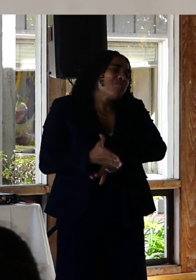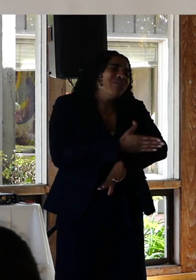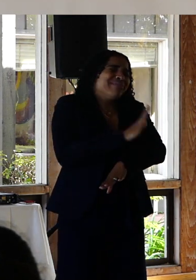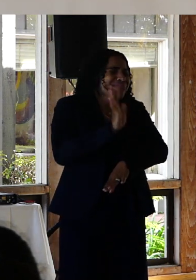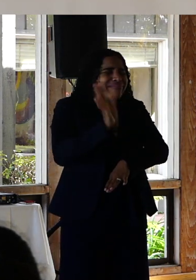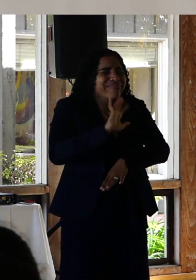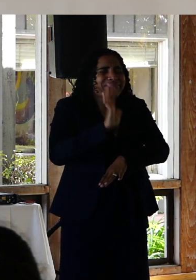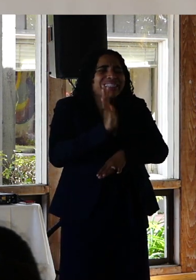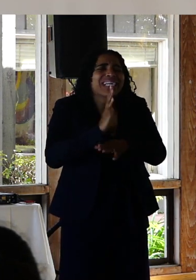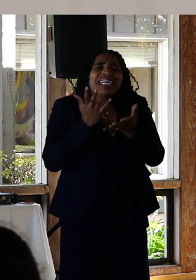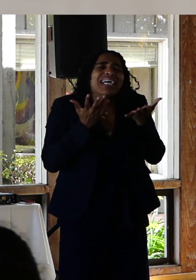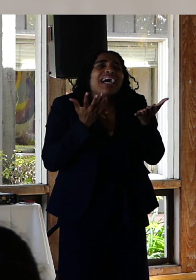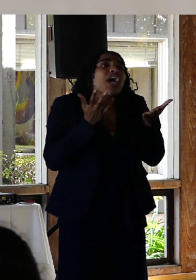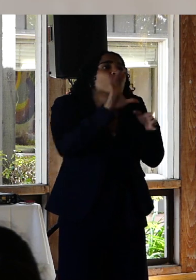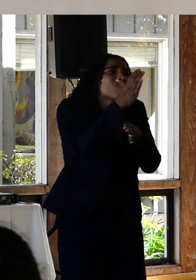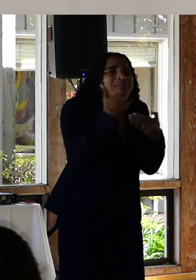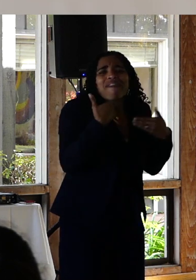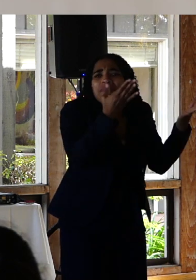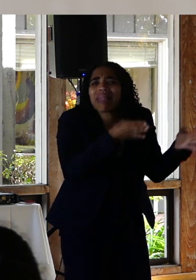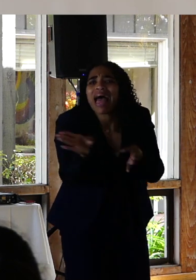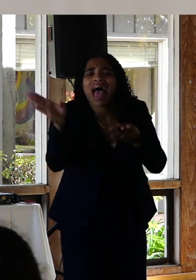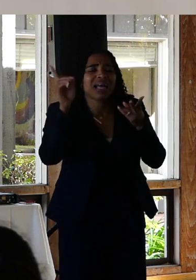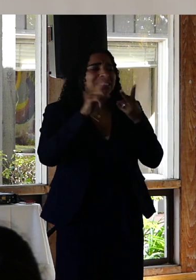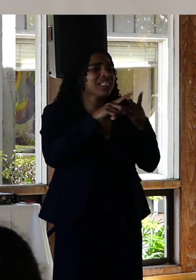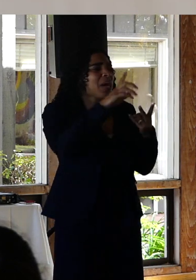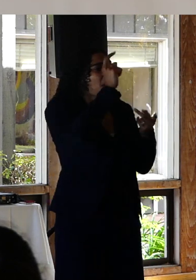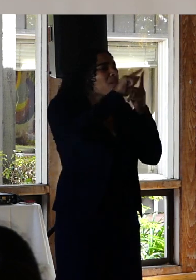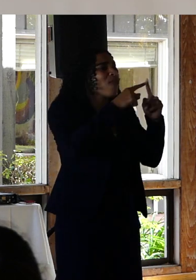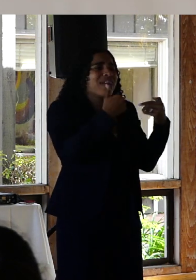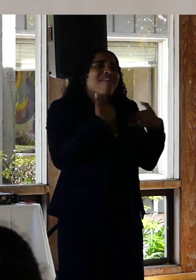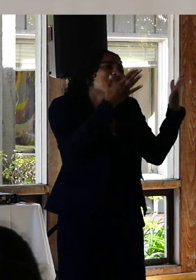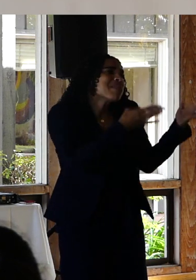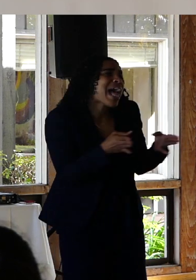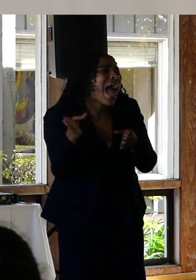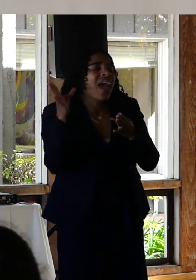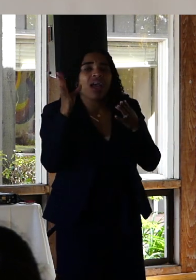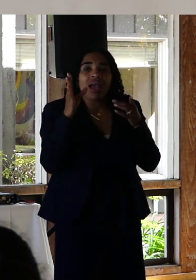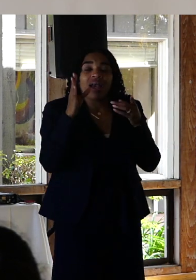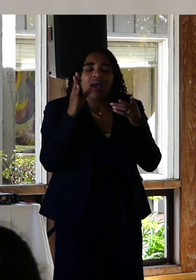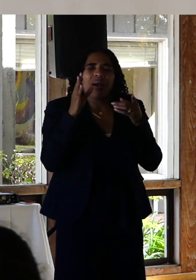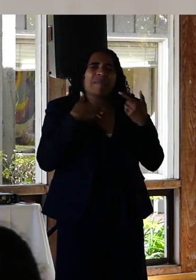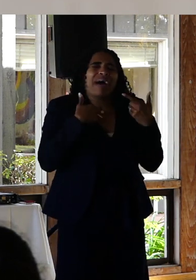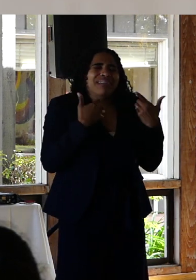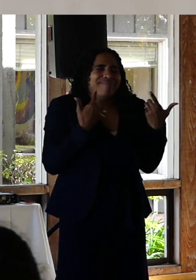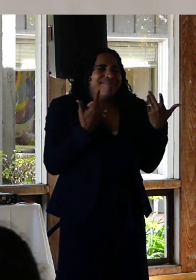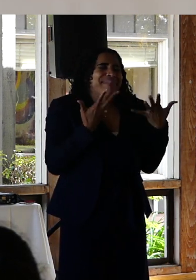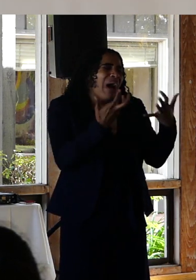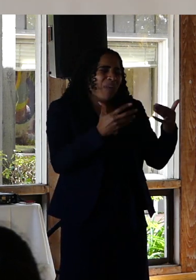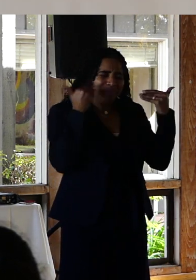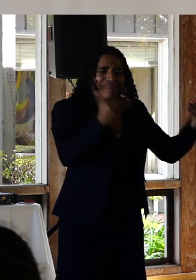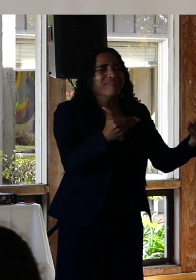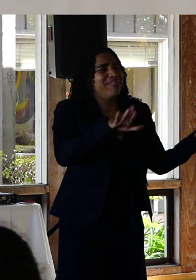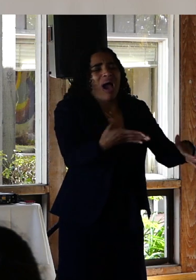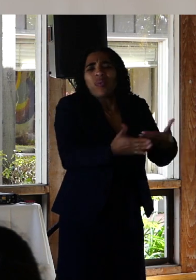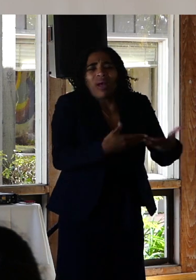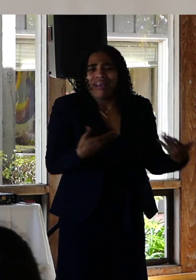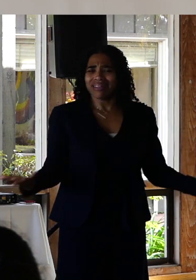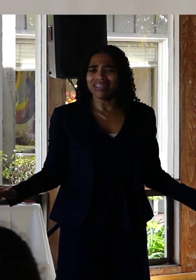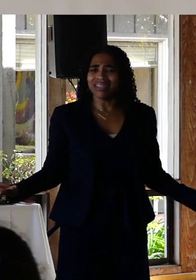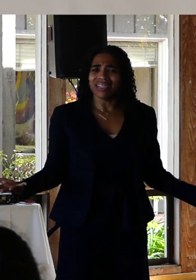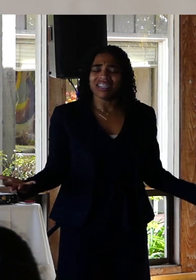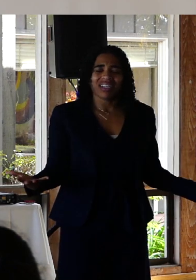because it would impact plans that I wasn't going to be alive to see.